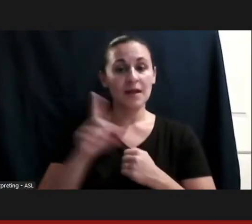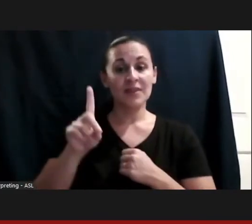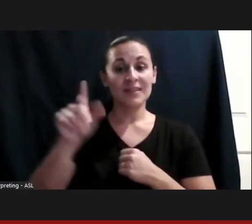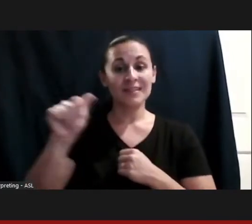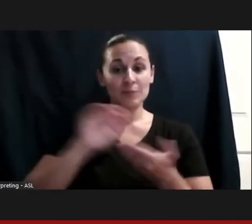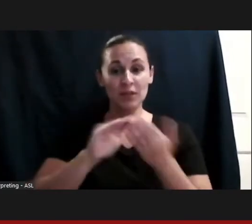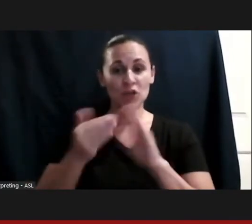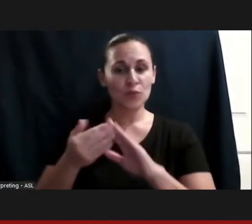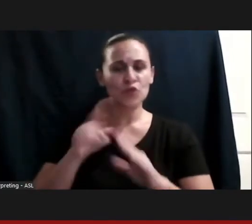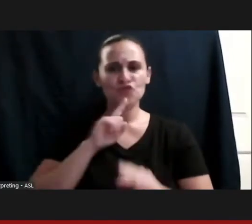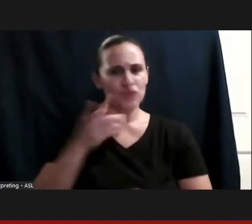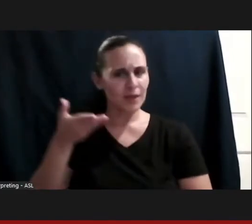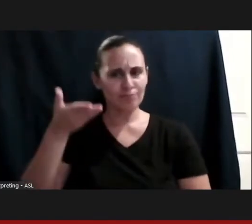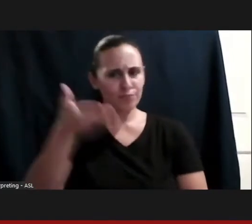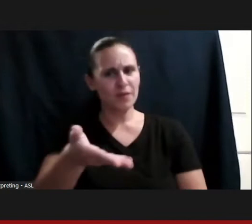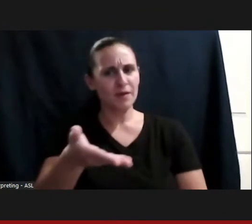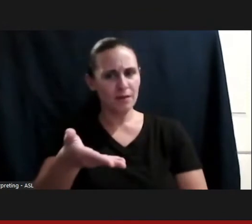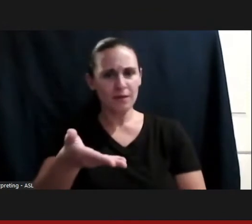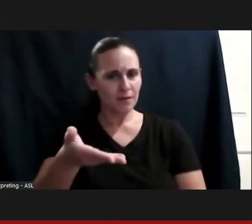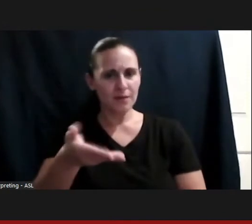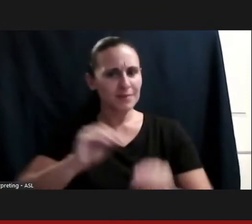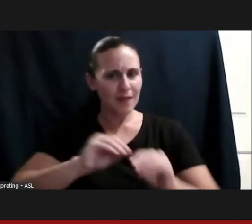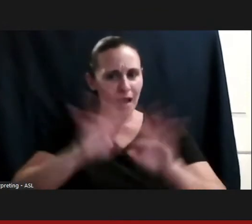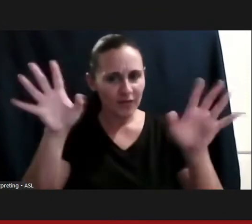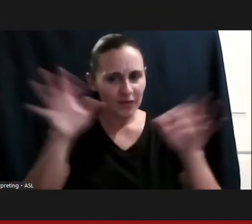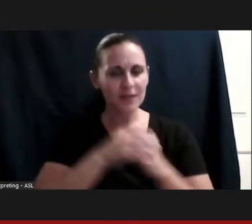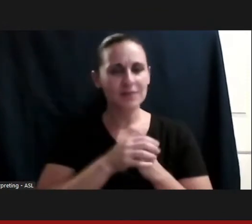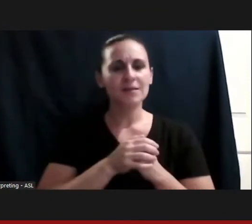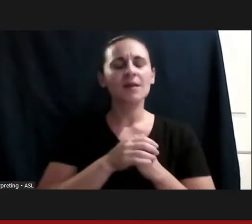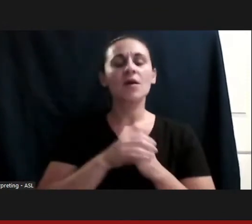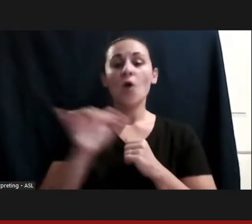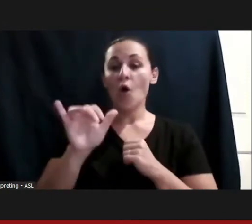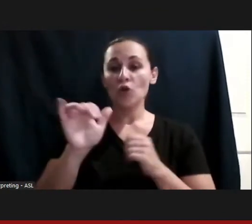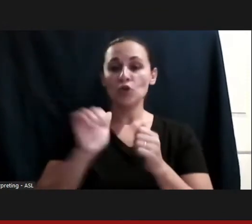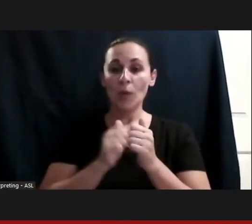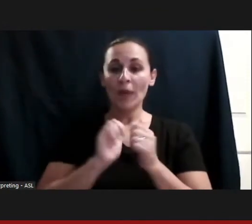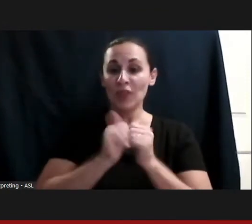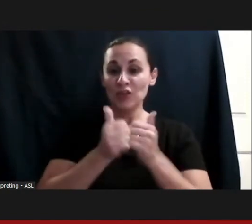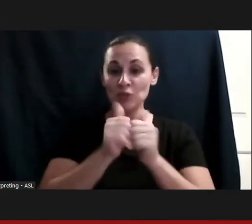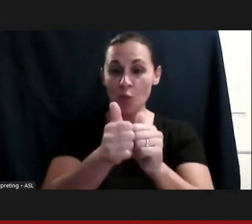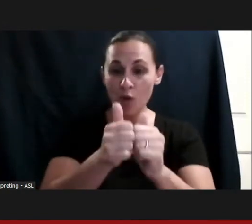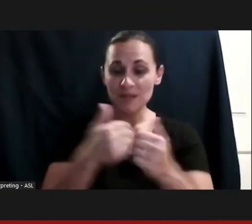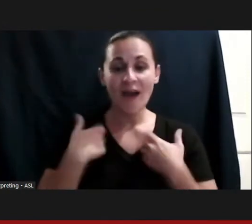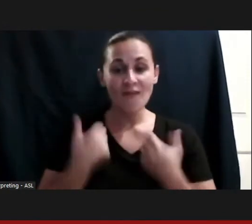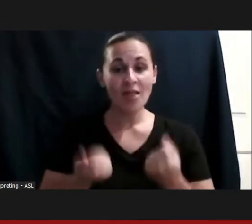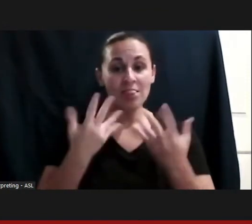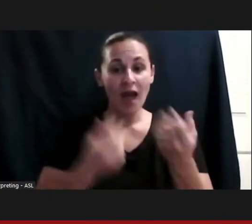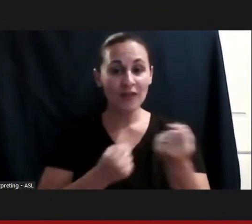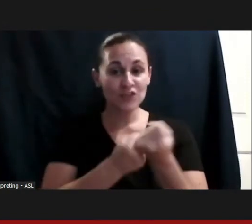and through both sports as well as the support of that community, we really developed a different